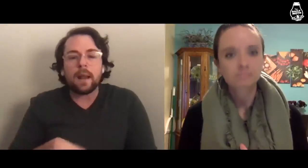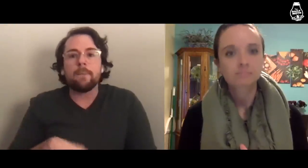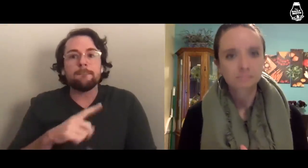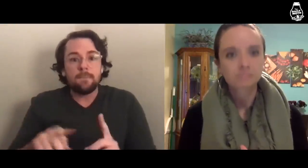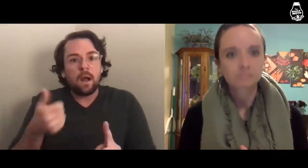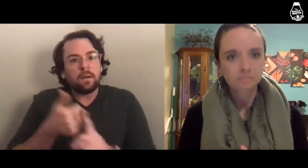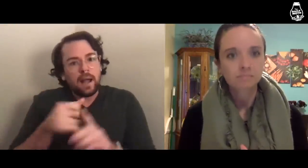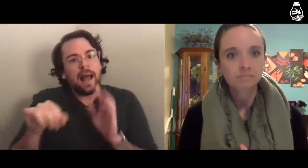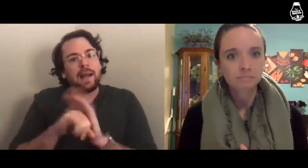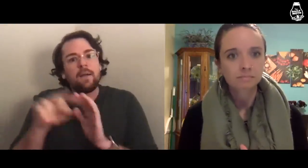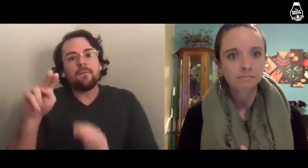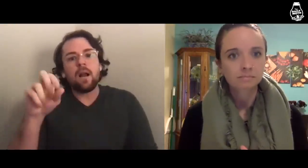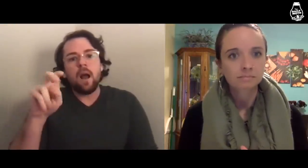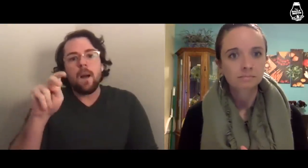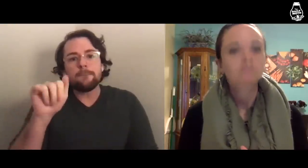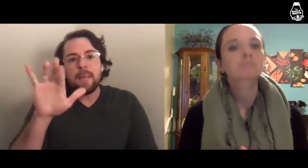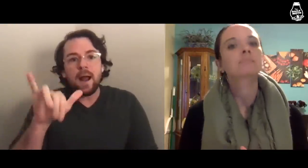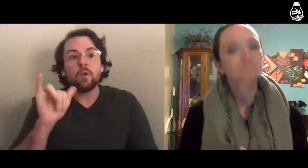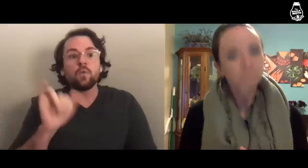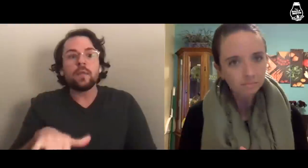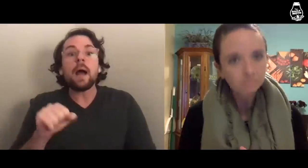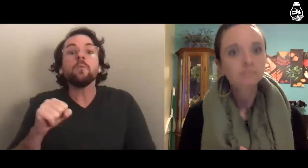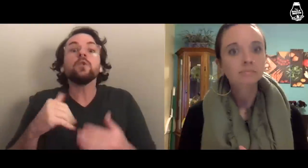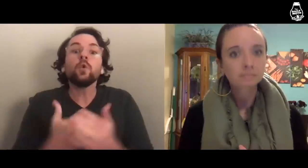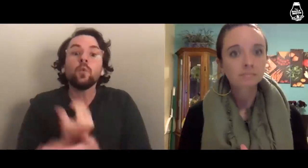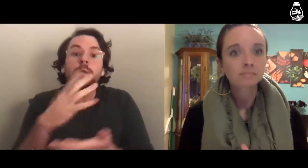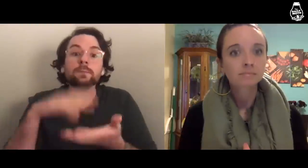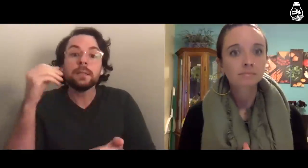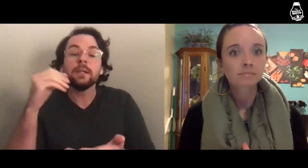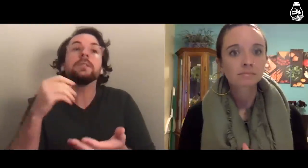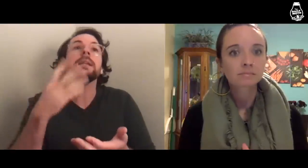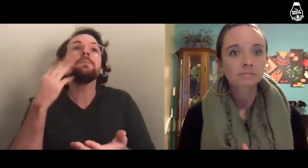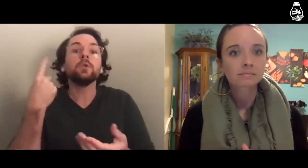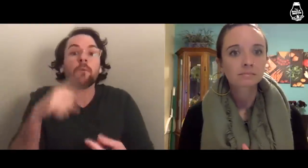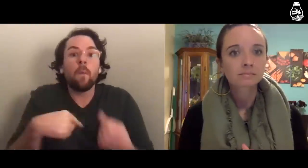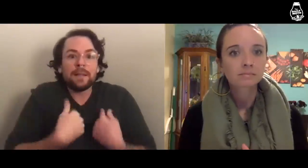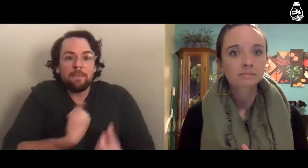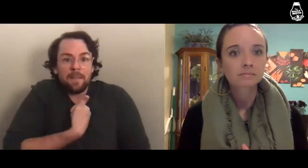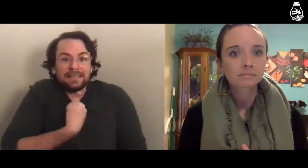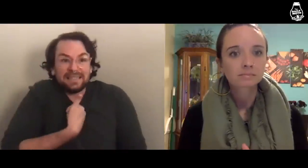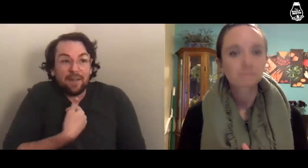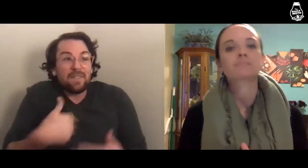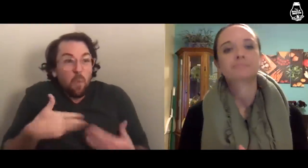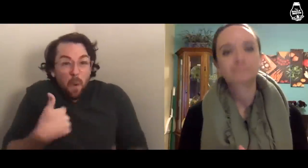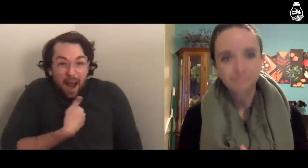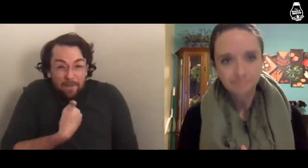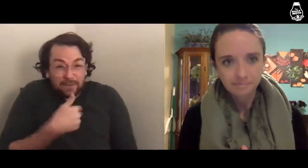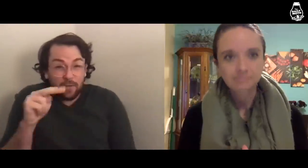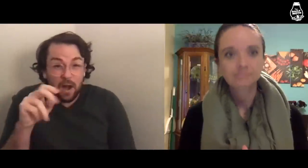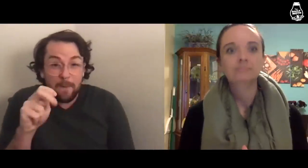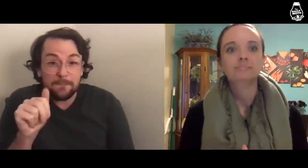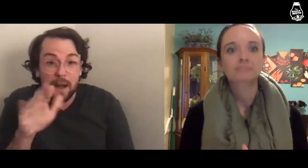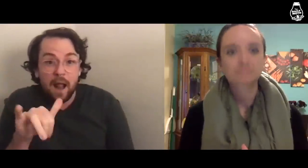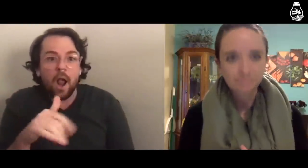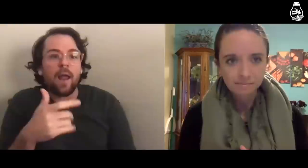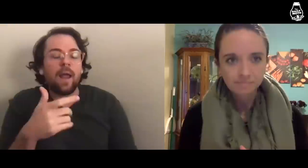But they identify as nonbinary, so that was a new experience for me even though I’m nonbinary myself.